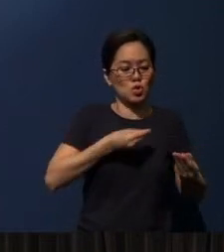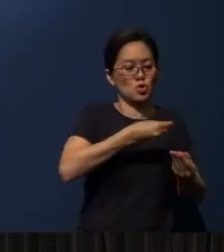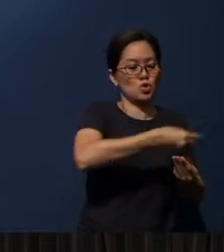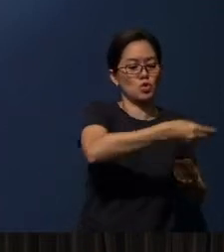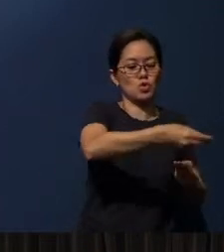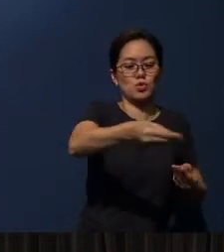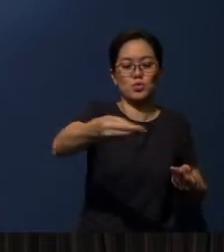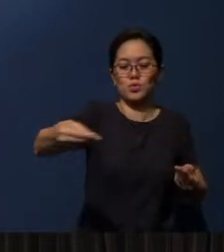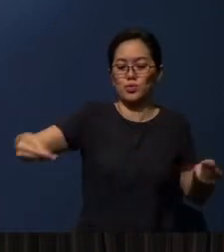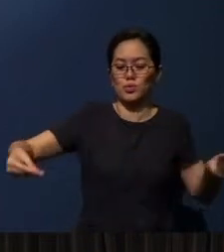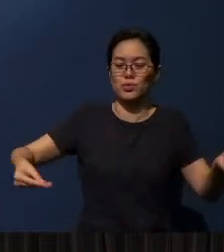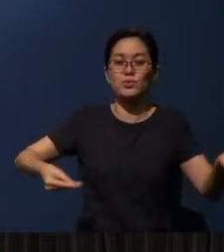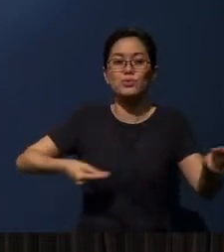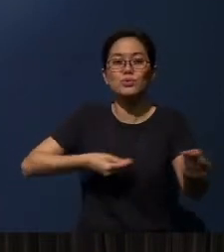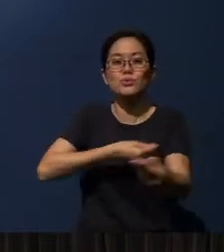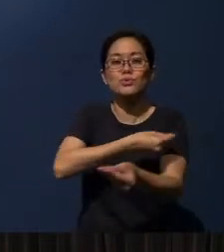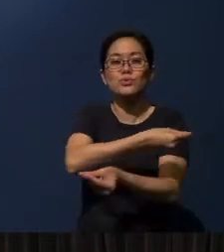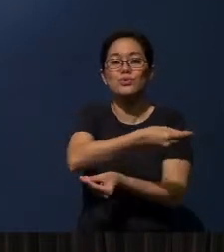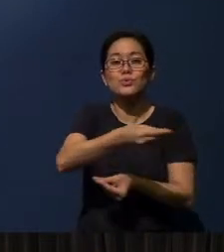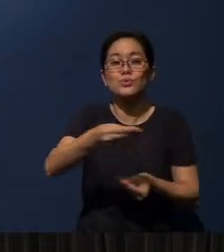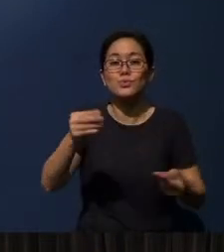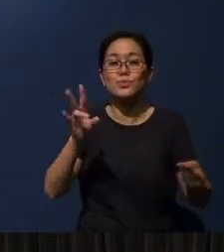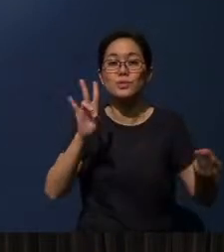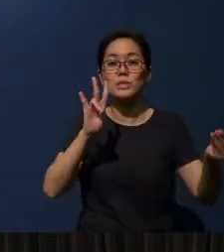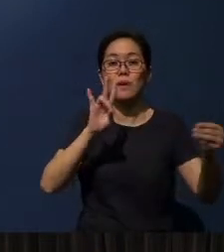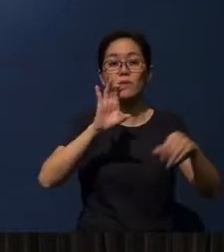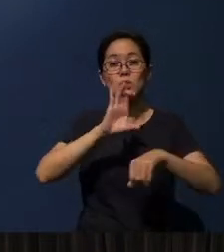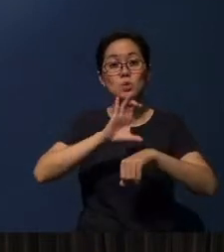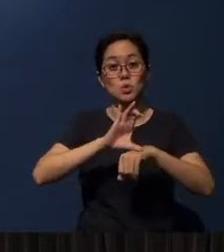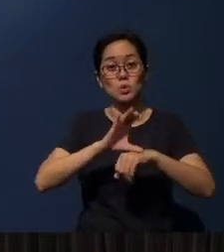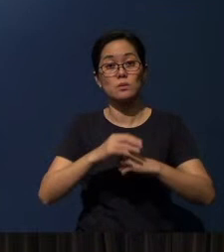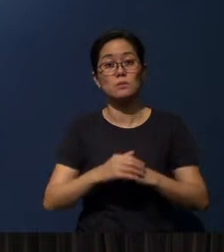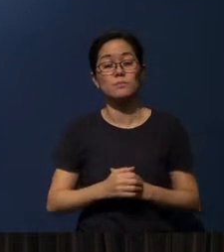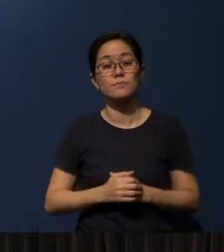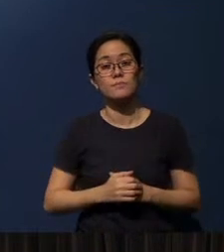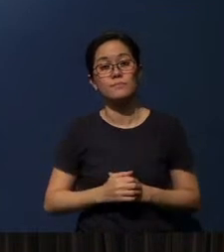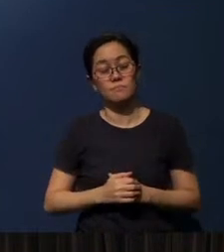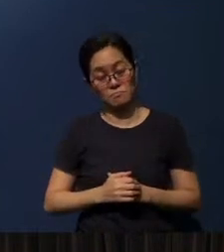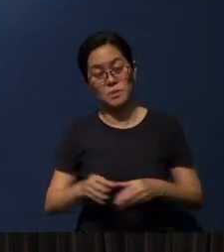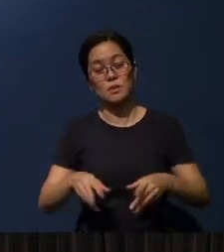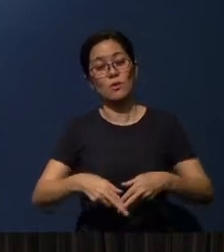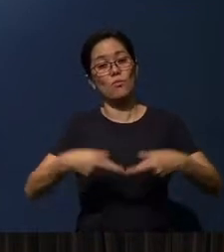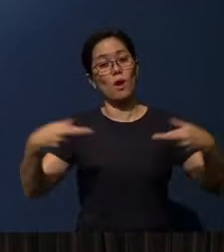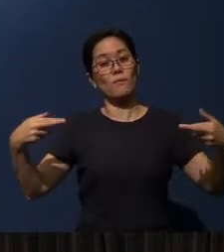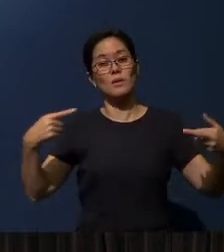at least among the seven churches. In fact, Revelation had this additional saying.